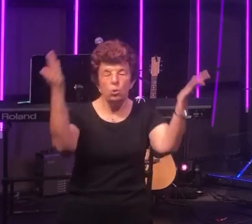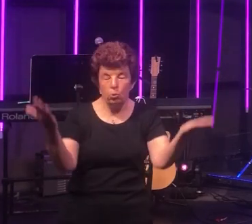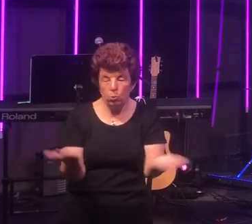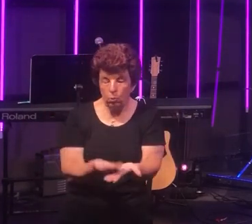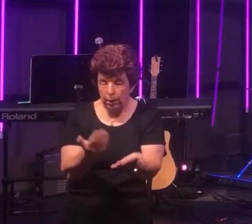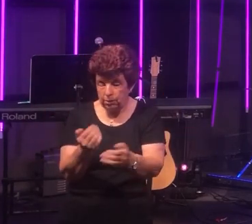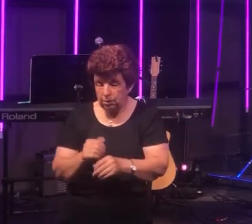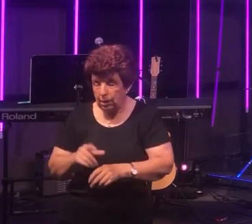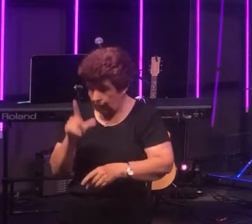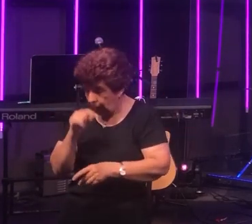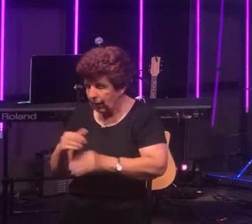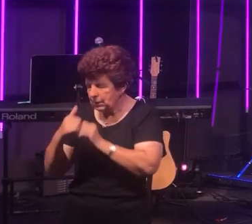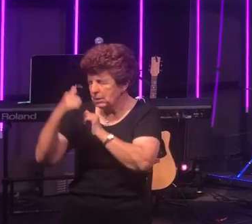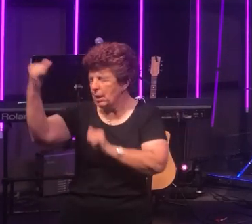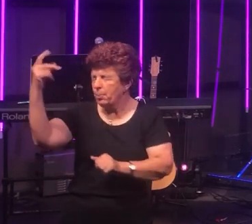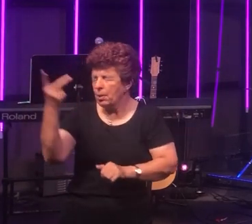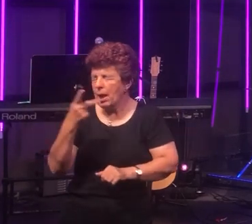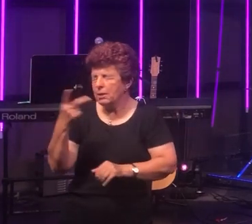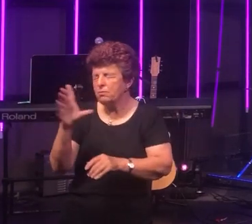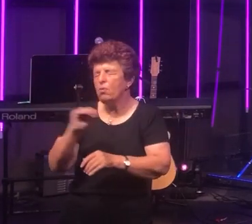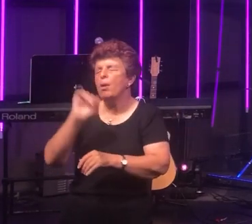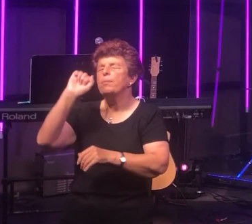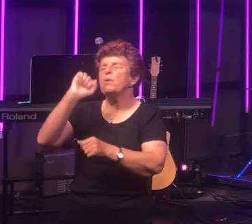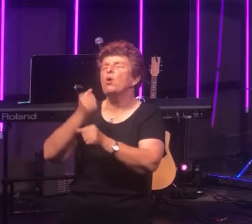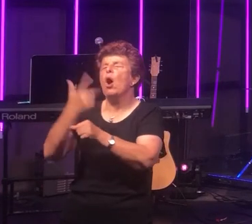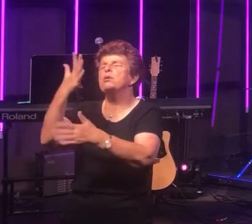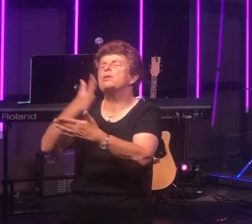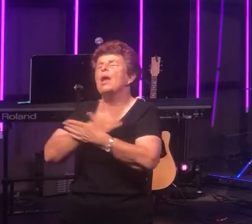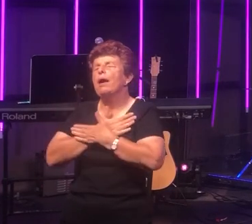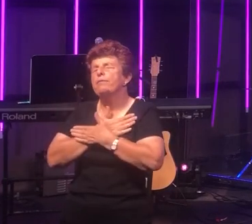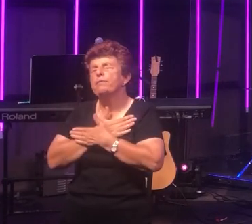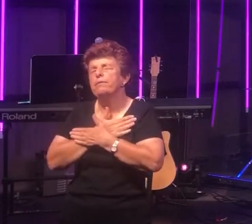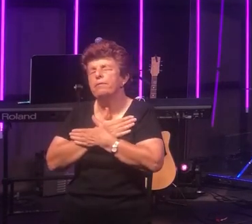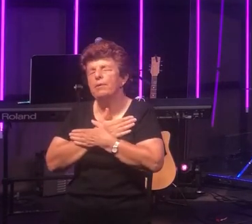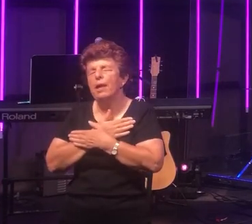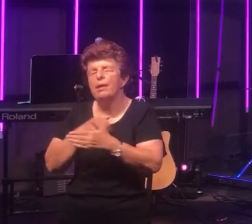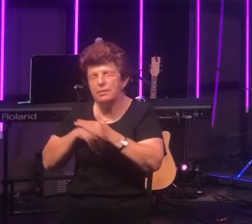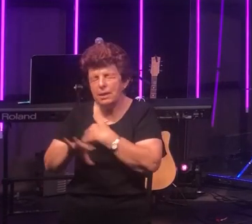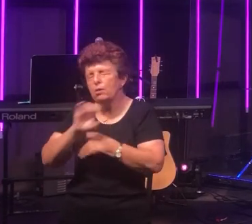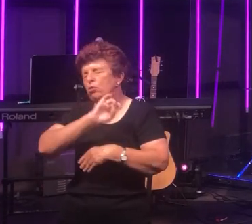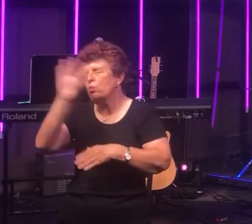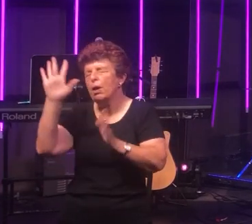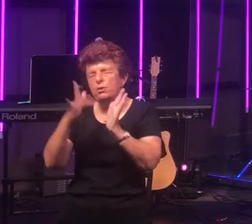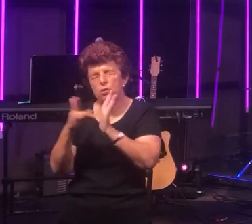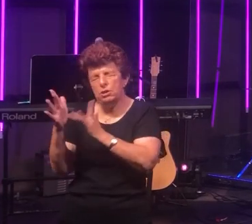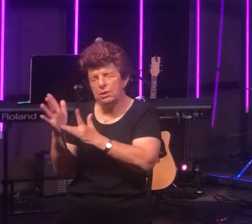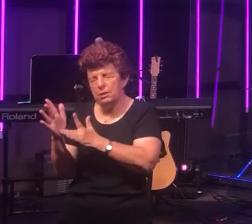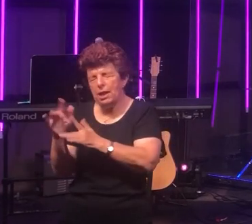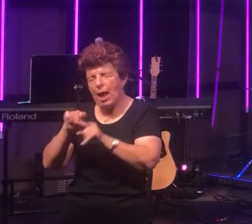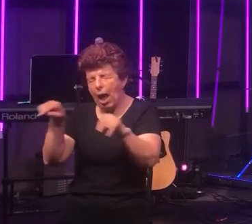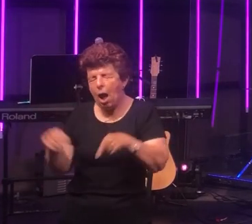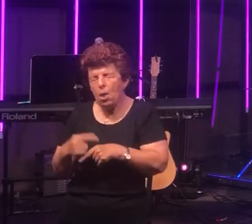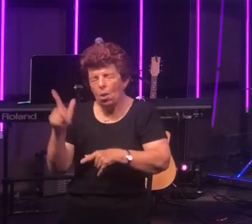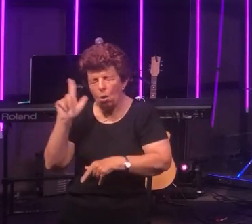able to separate us from the love of God that is in Christ Jesus our Lord!"